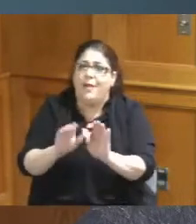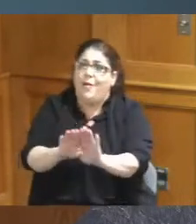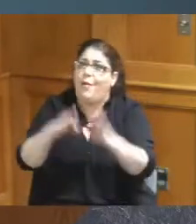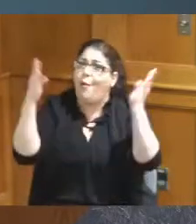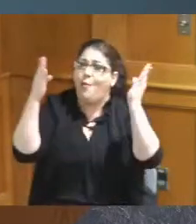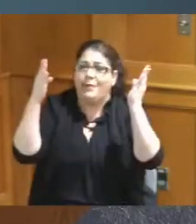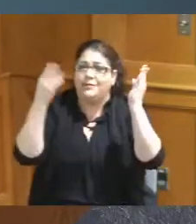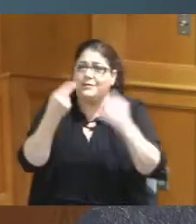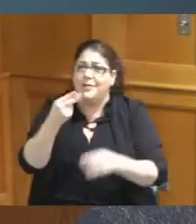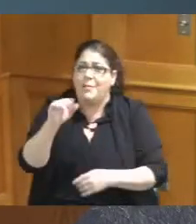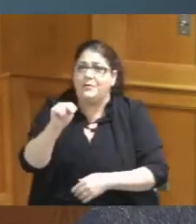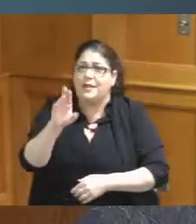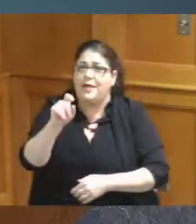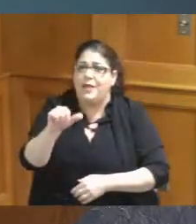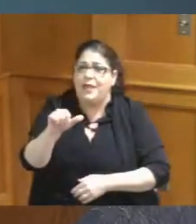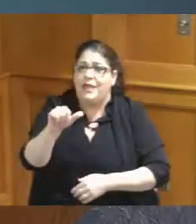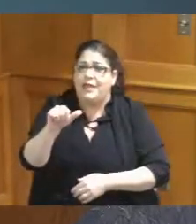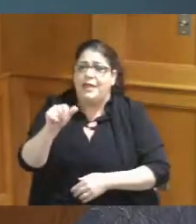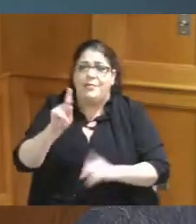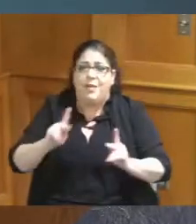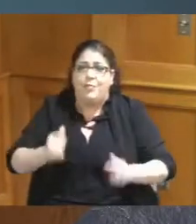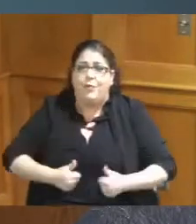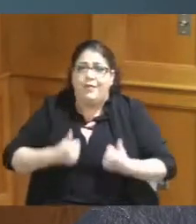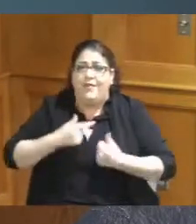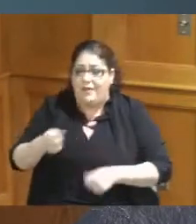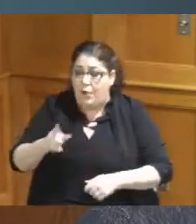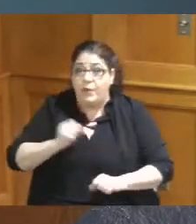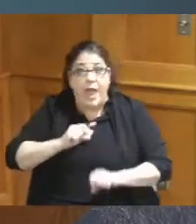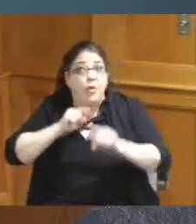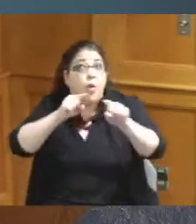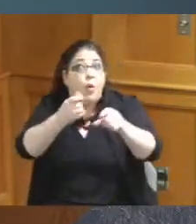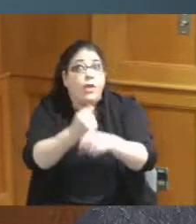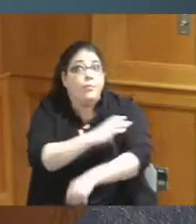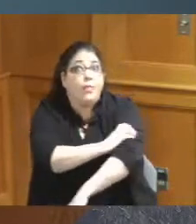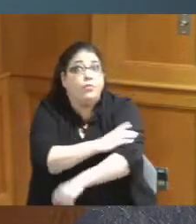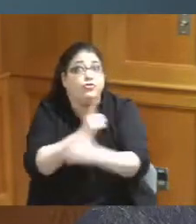County residents someone said can I go and get a blood pressure yes you can and it doesn't cost